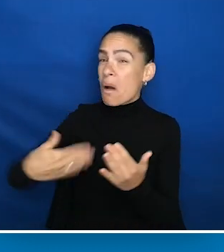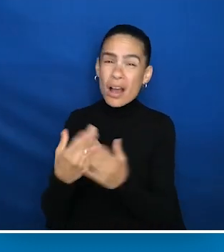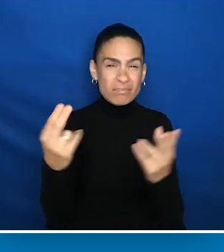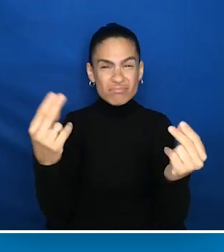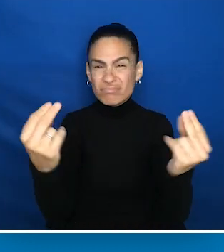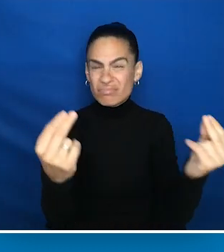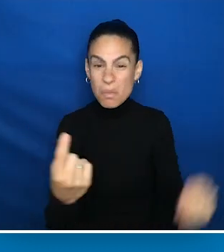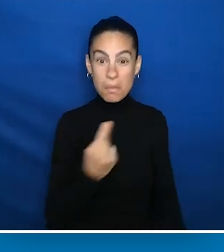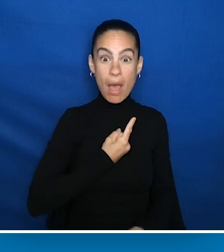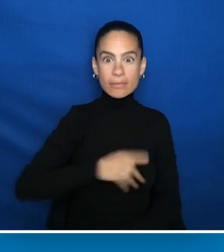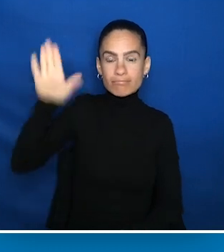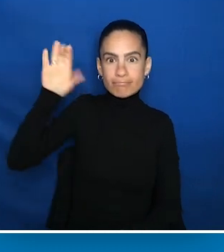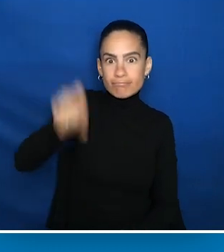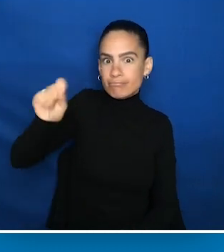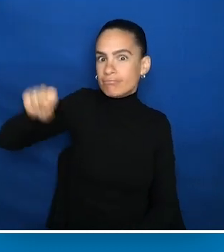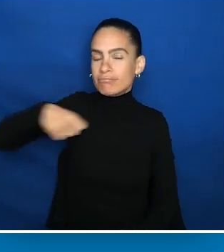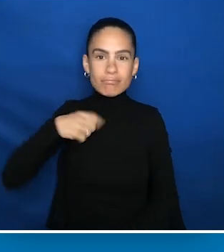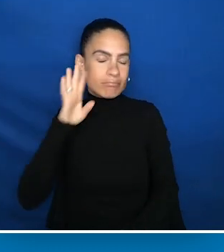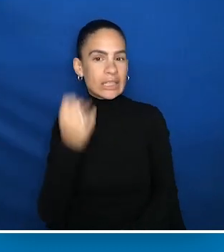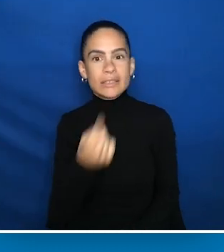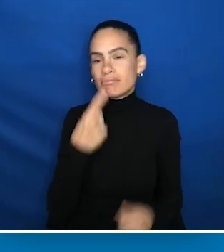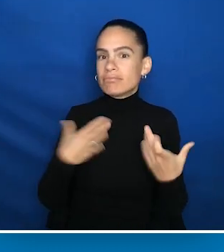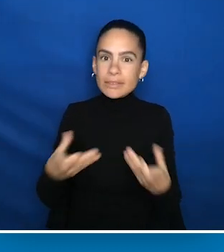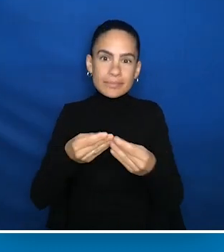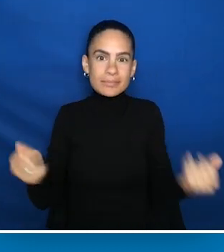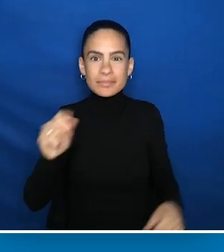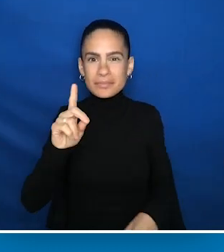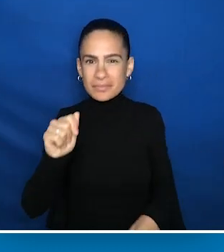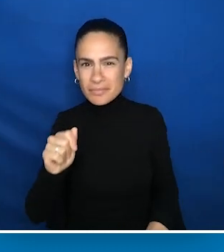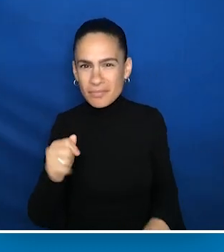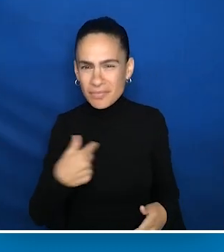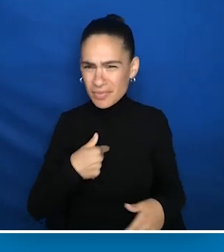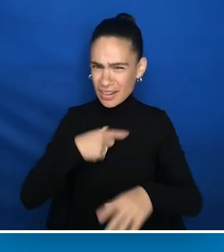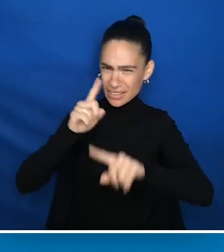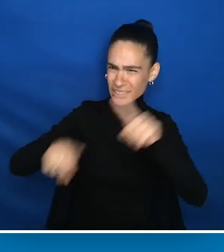I was the only one that said, "Yeah, of course, I would take that pill." I mean, I couldn't even imagine preferring